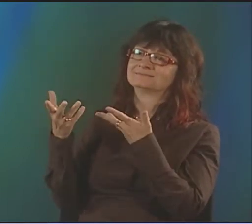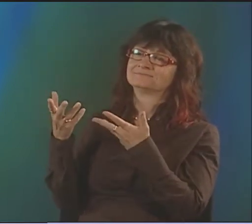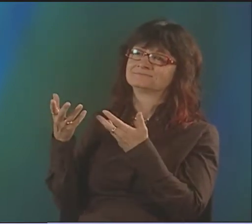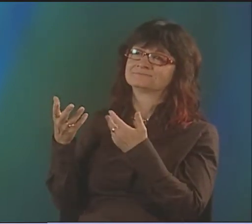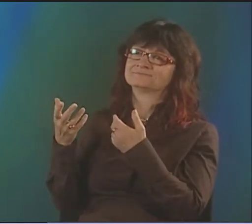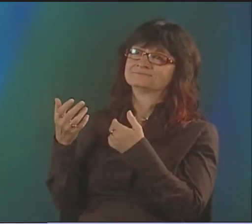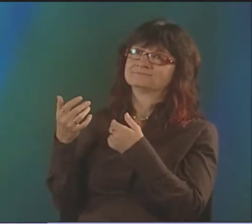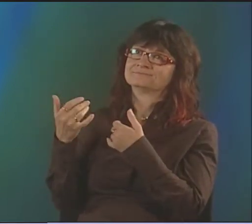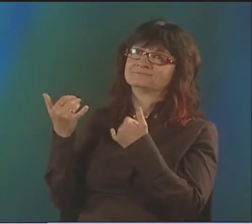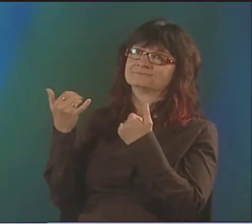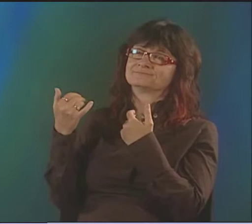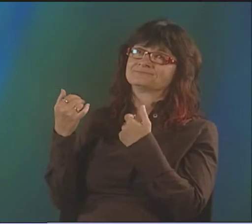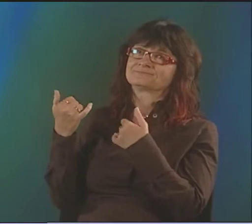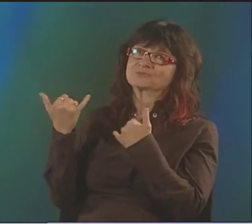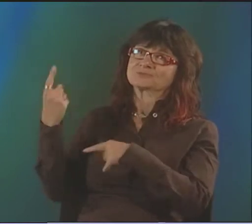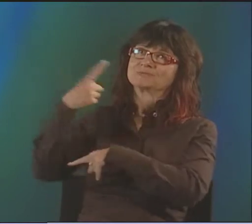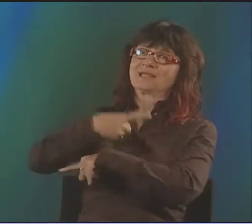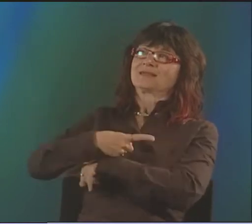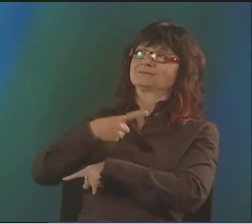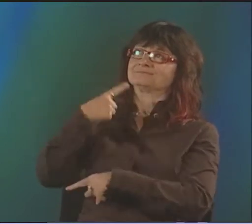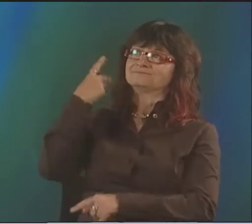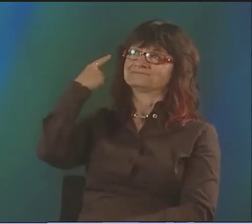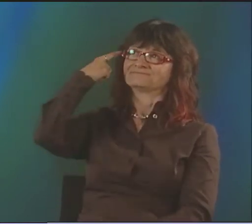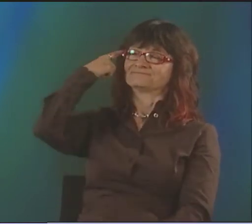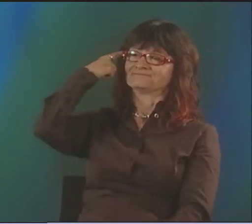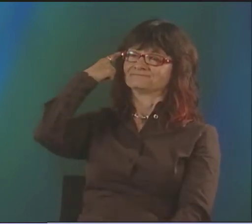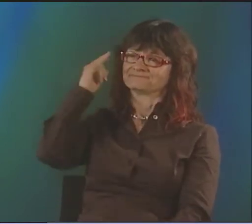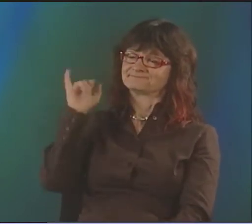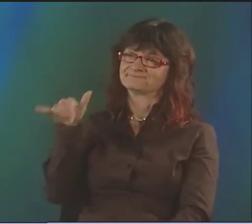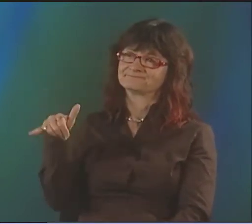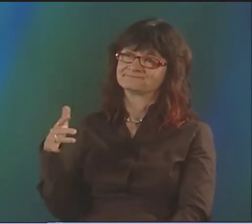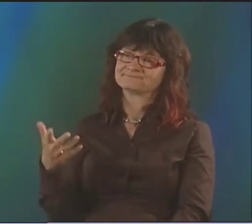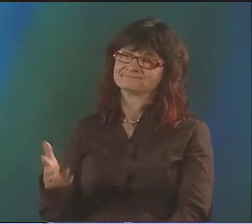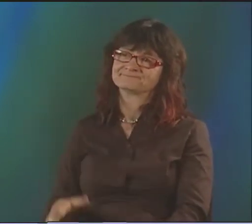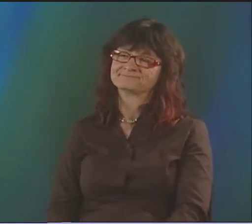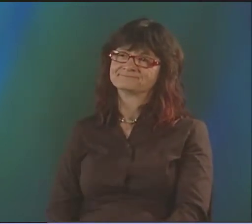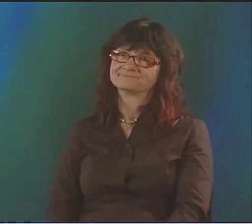SO JUST SEARCHING FOR THE RIGHT WAY TO SHOW THE IDEA.